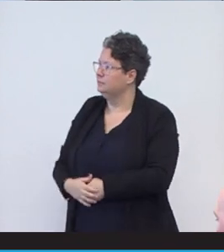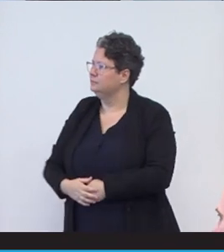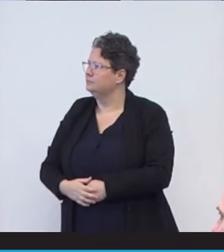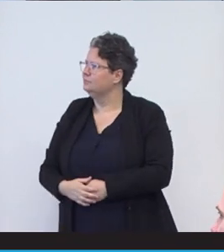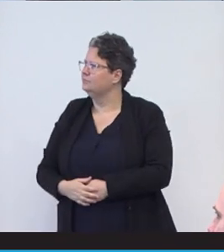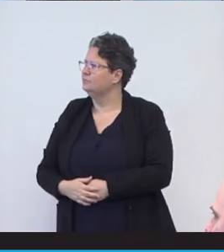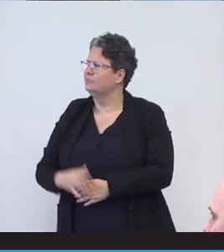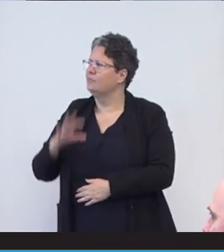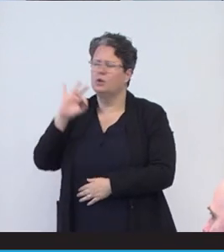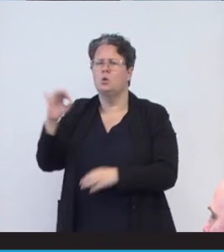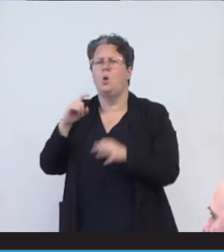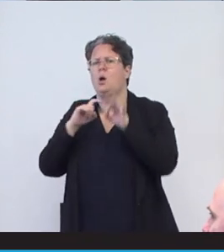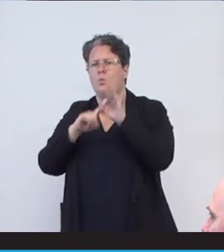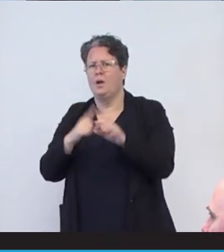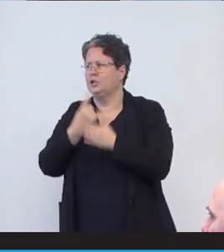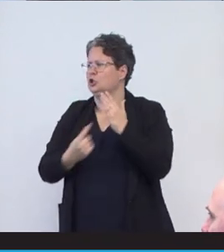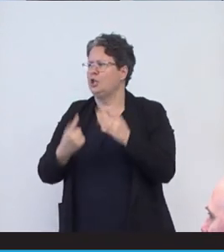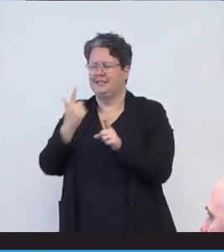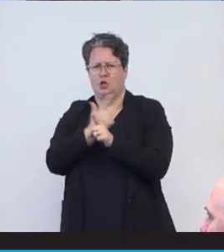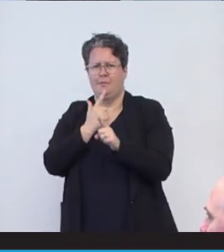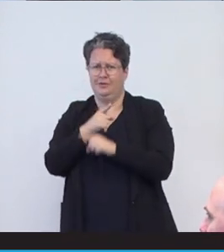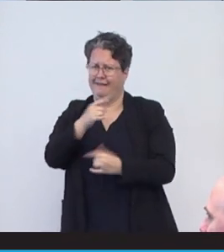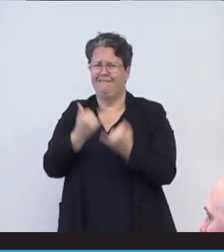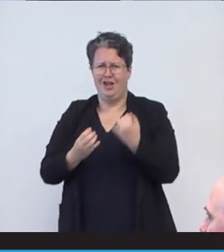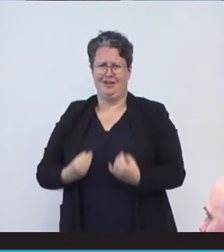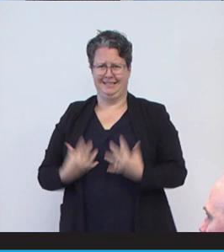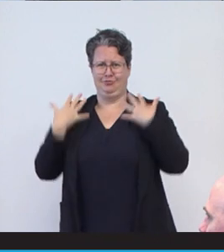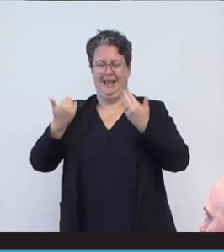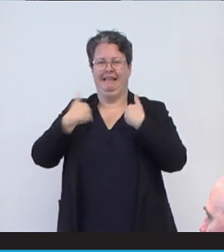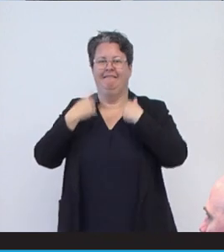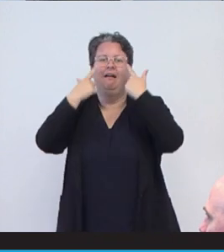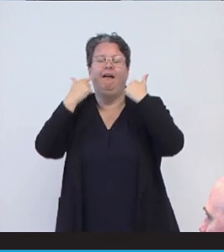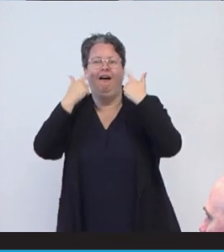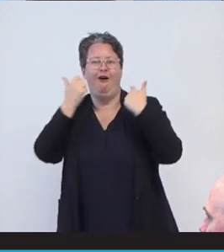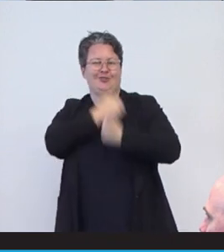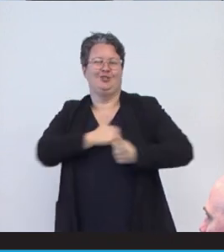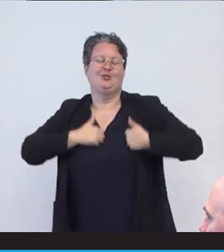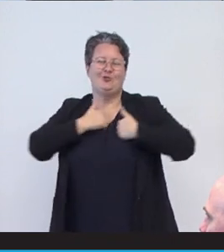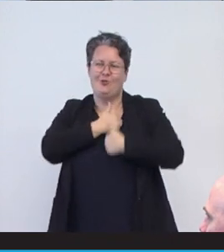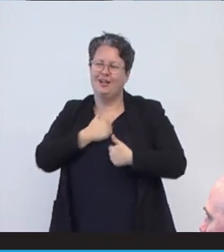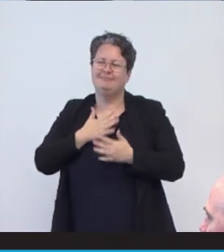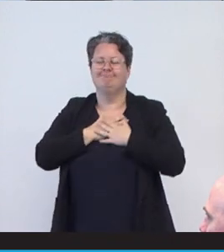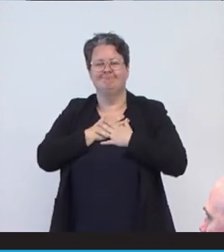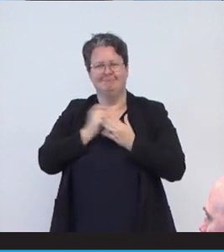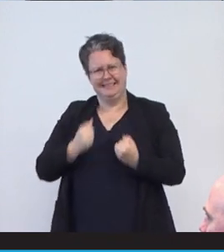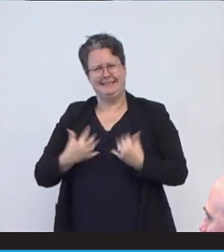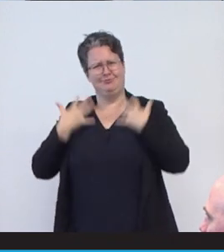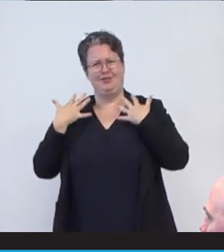Not a question but a comment. Sorry, but I've got tears and joy and I've just thank you for